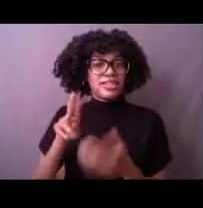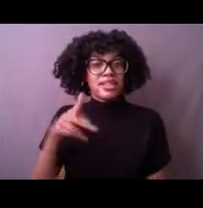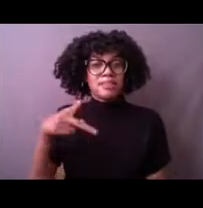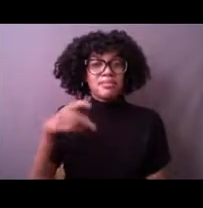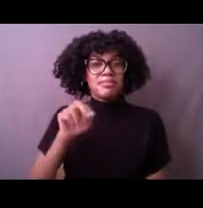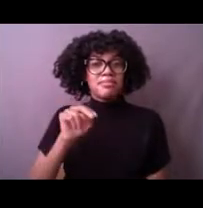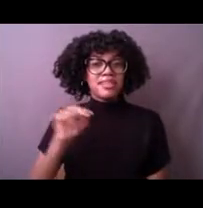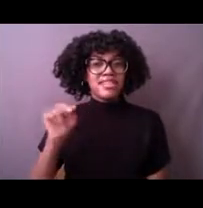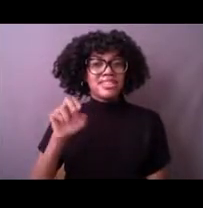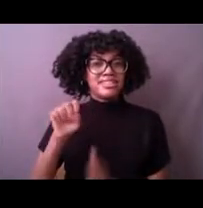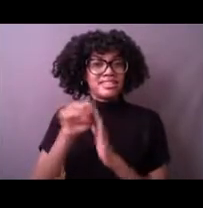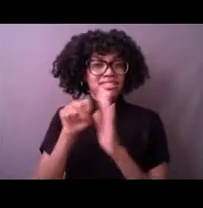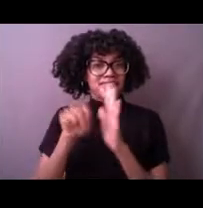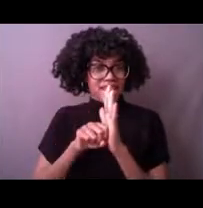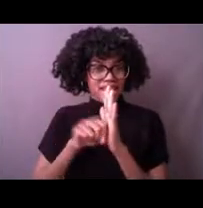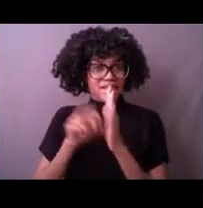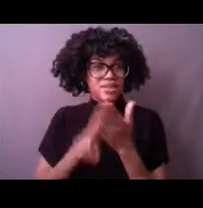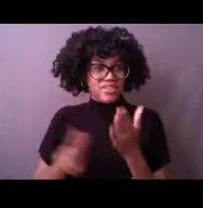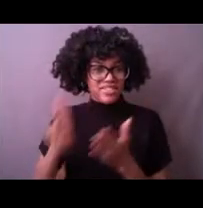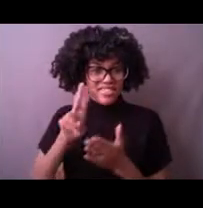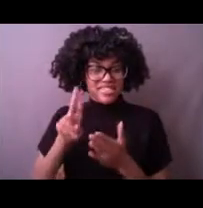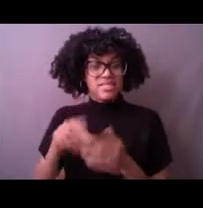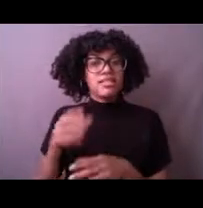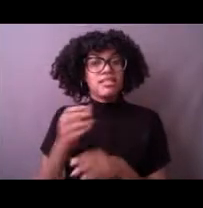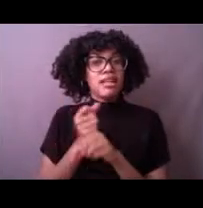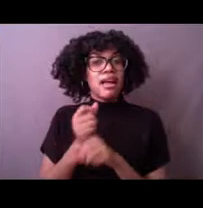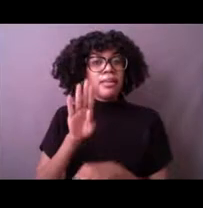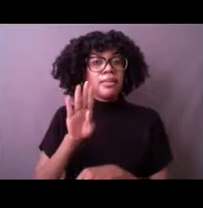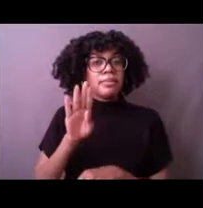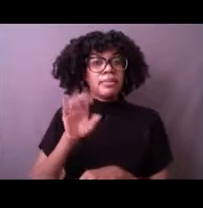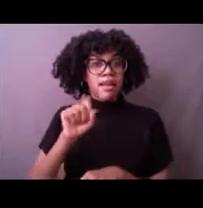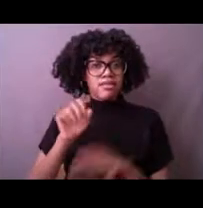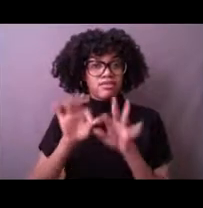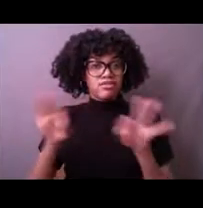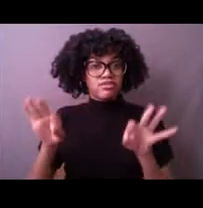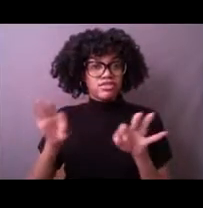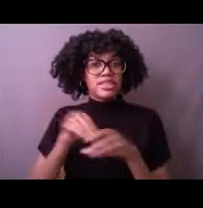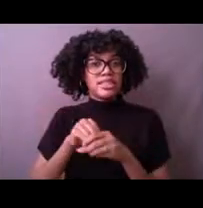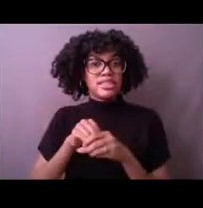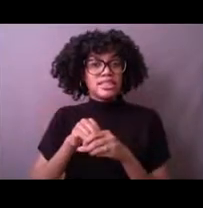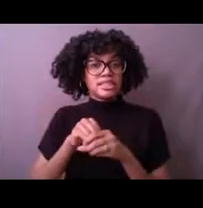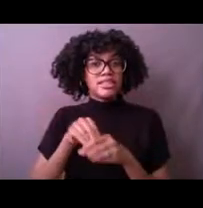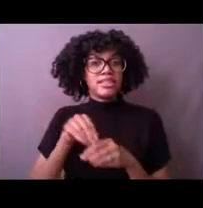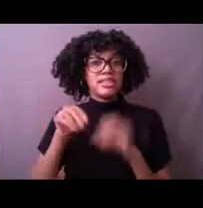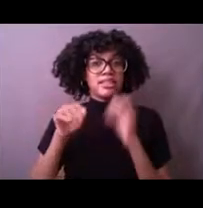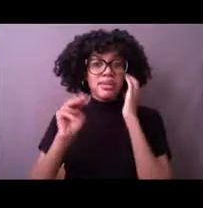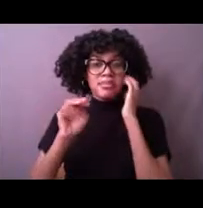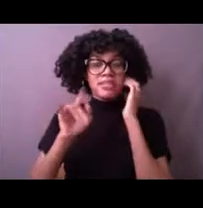where I then went on to do my master's degree at Florida State. So all my schooling in total